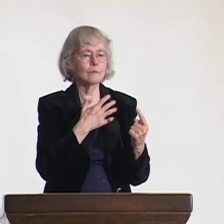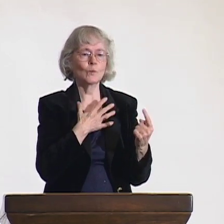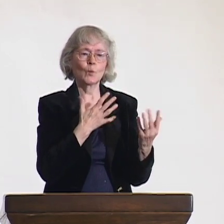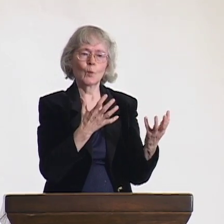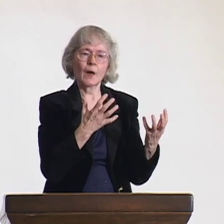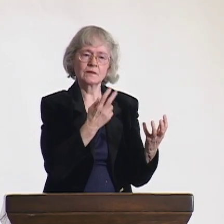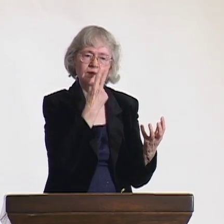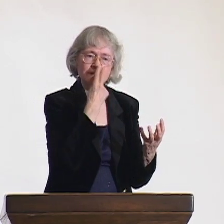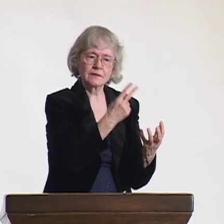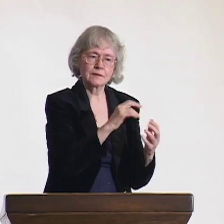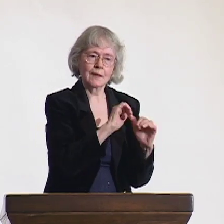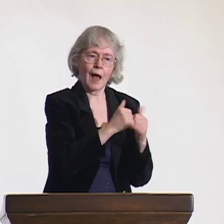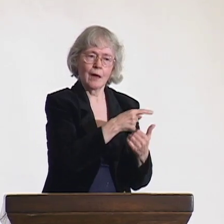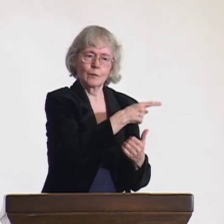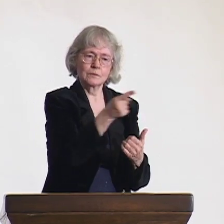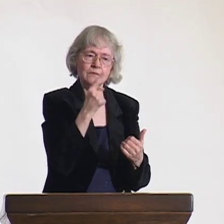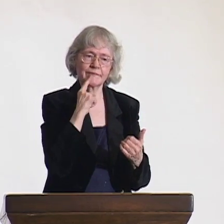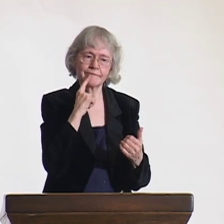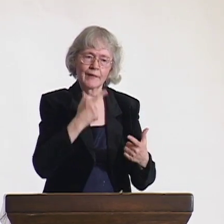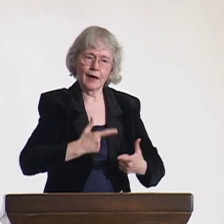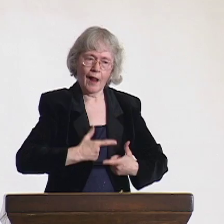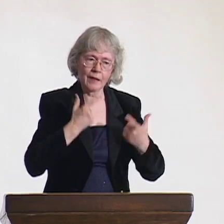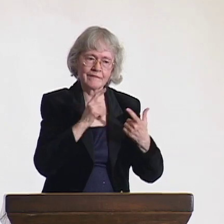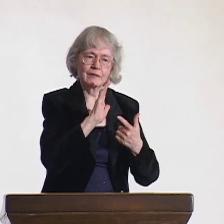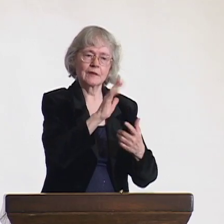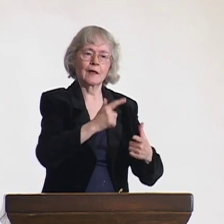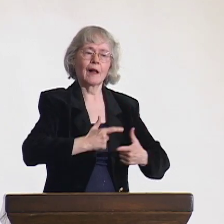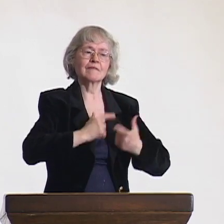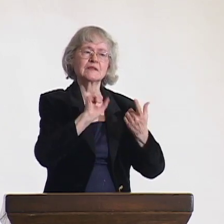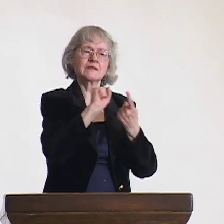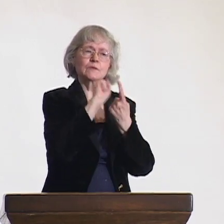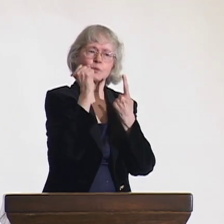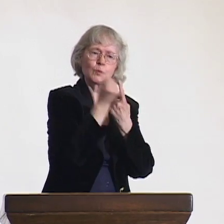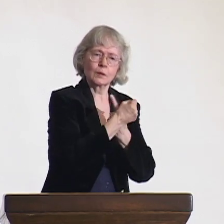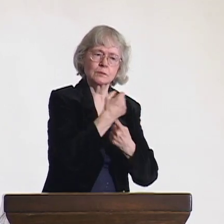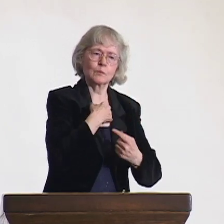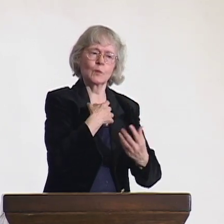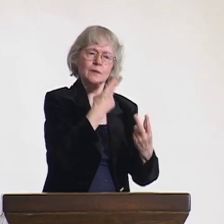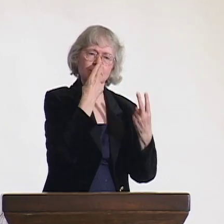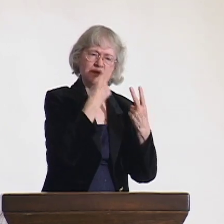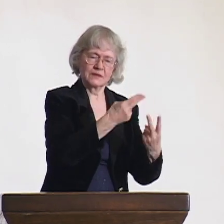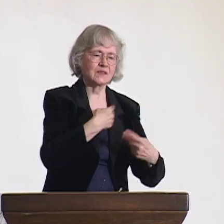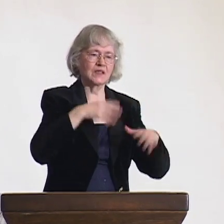to meet the deaf women firsthand and see what their lives and experiences were like.